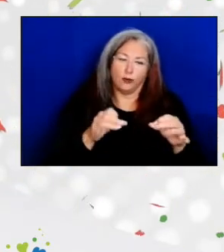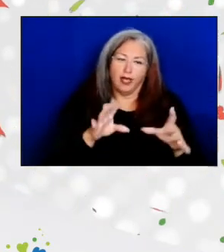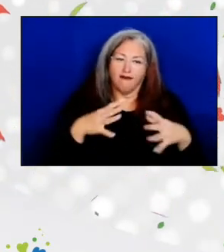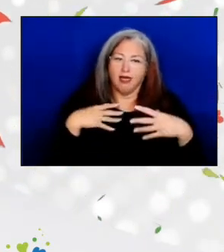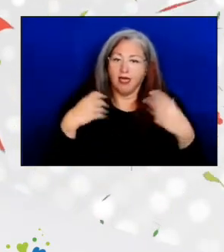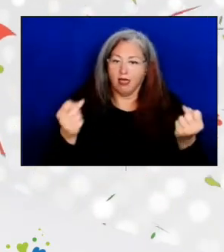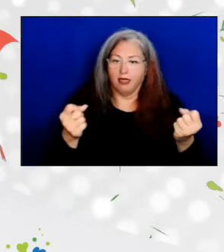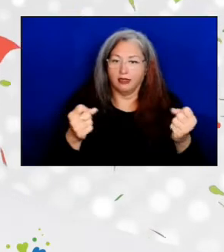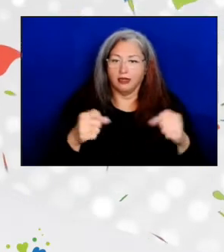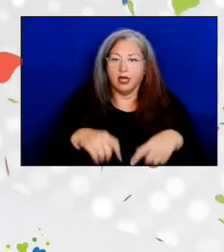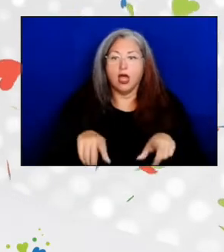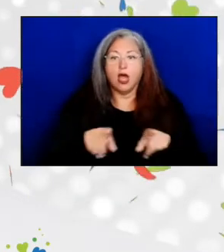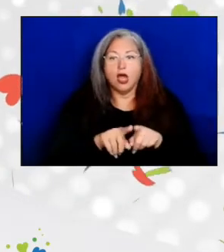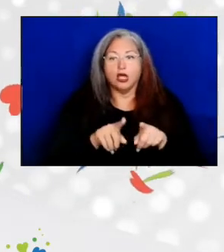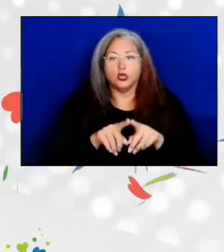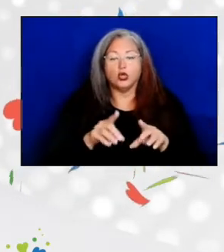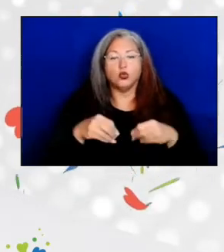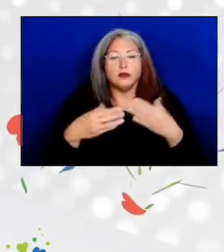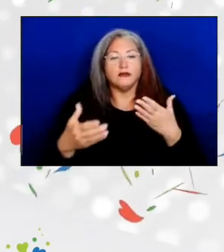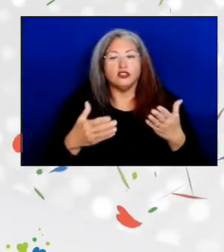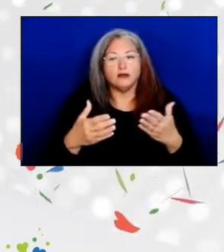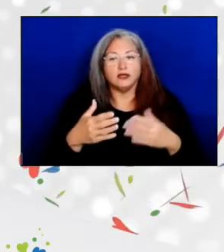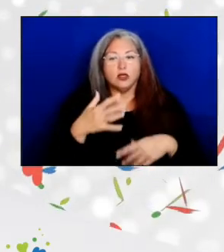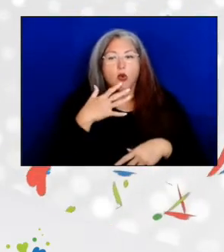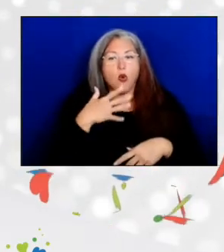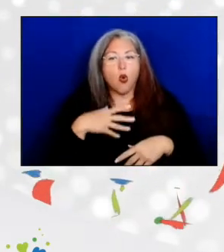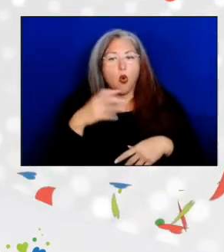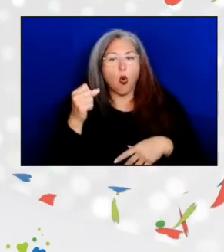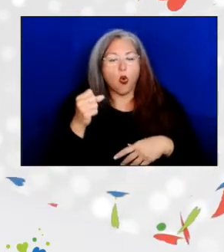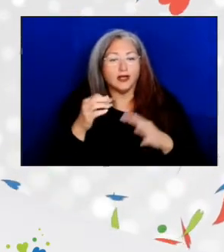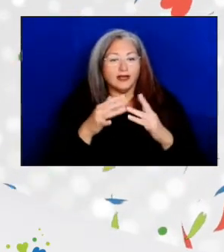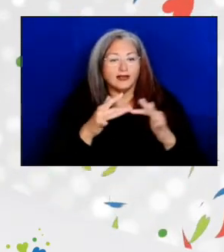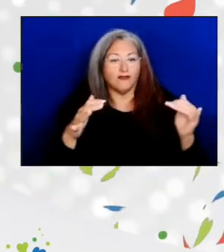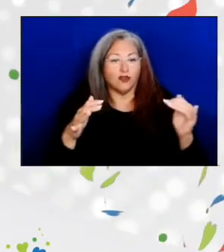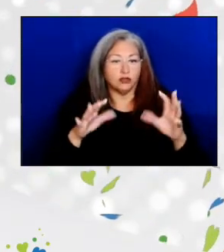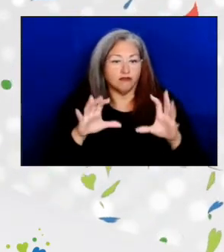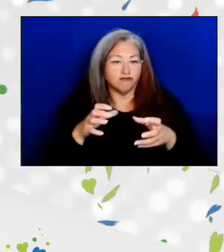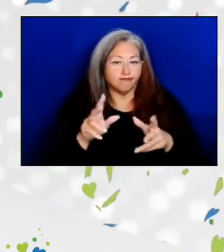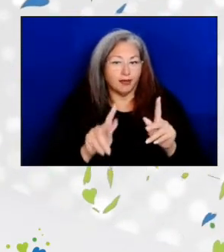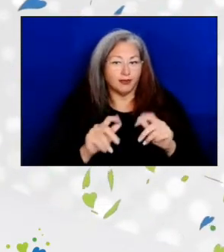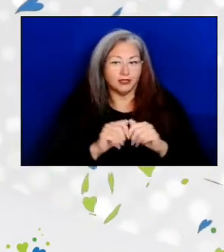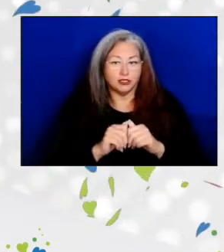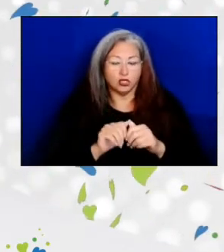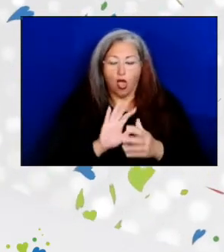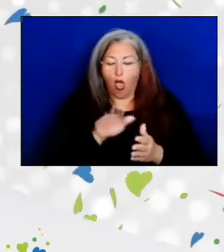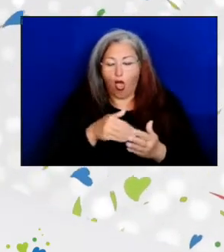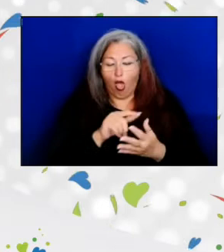as well as serving an older, diverse population. All of those things that we do today.